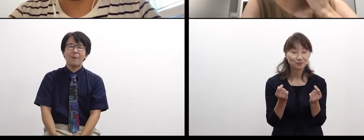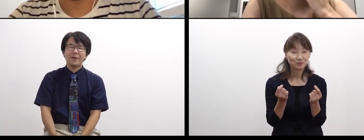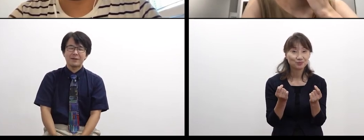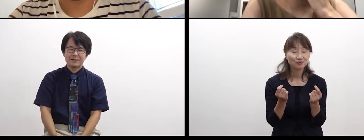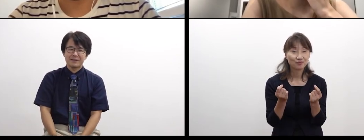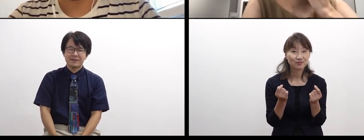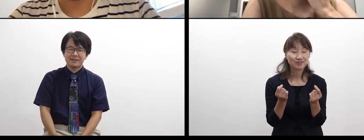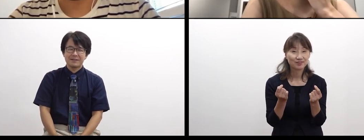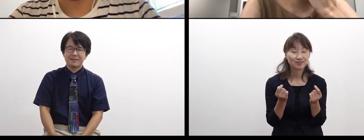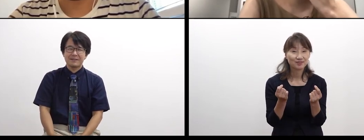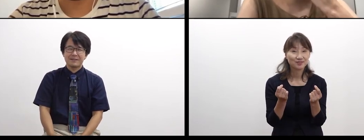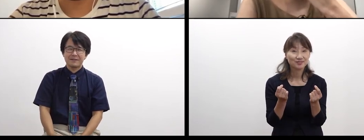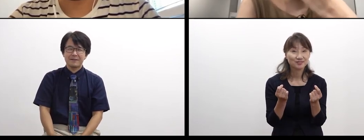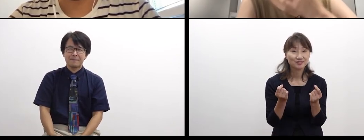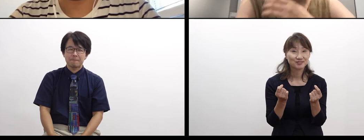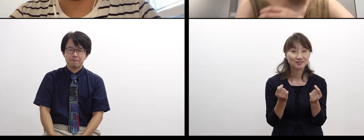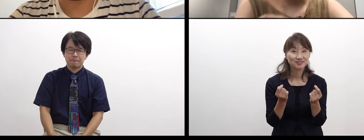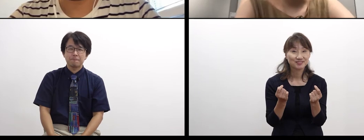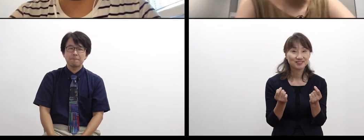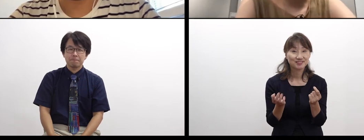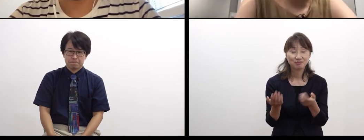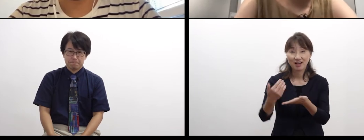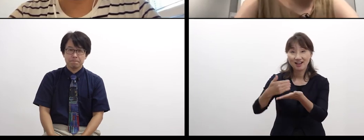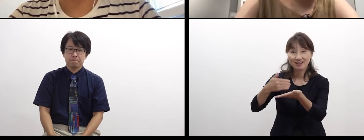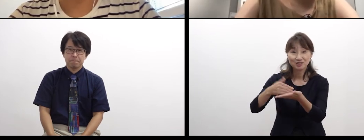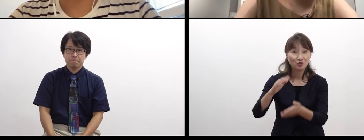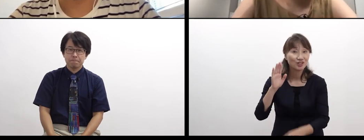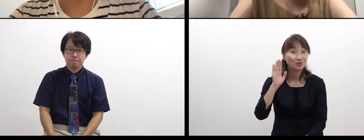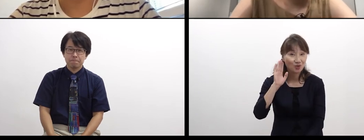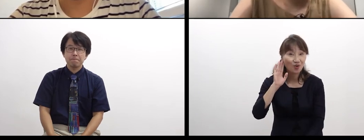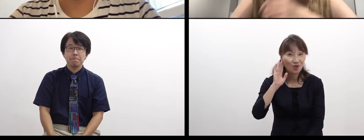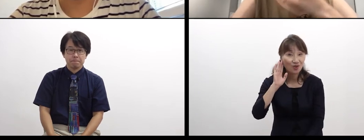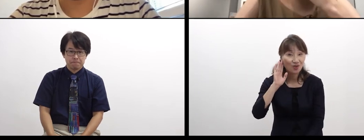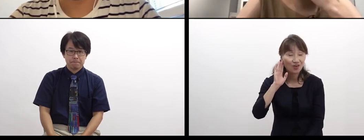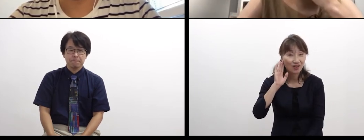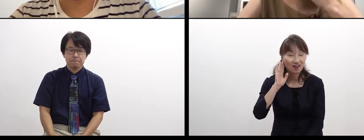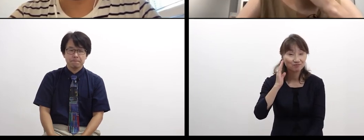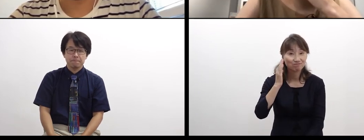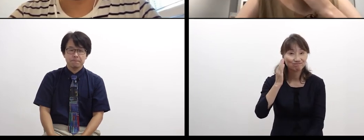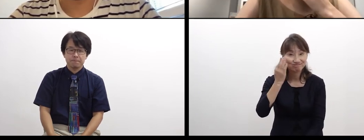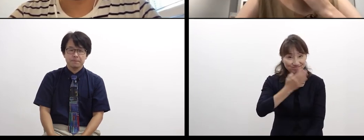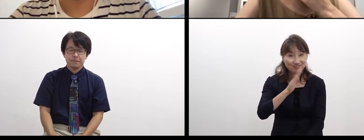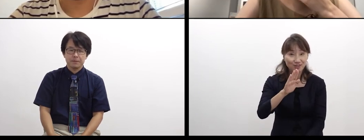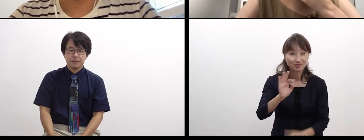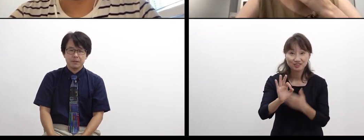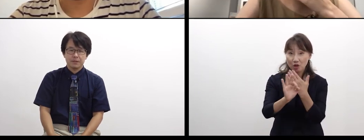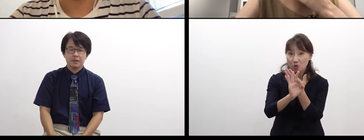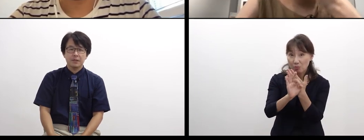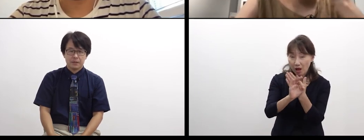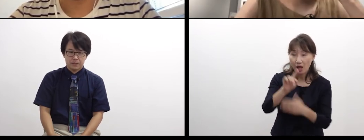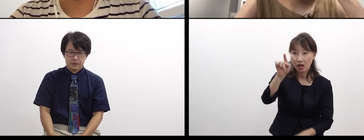Listening to what you said, for example, when we meet someone,